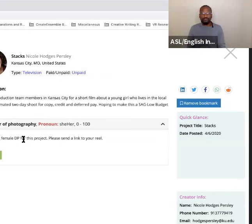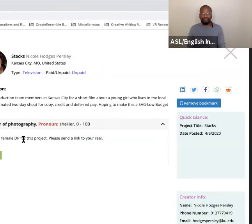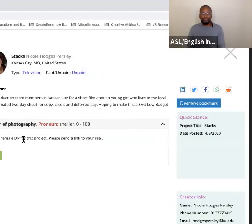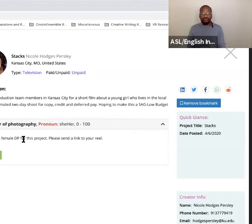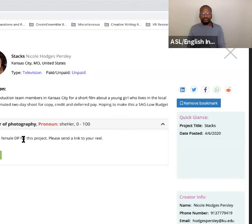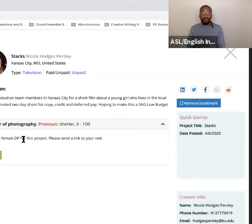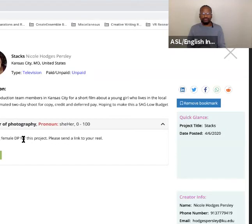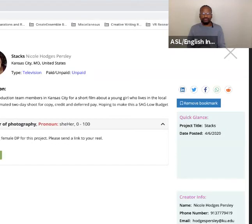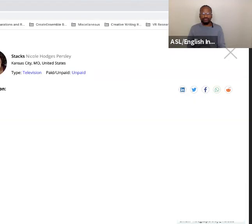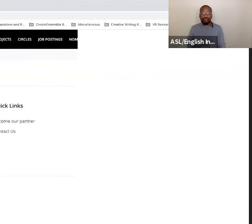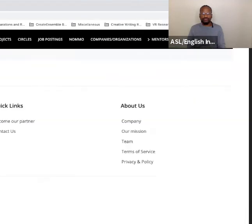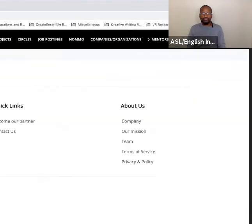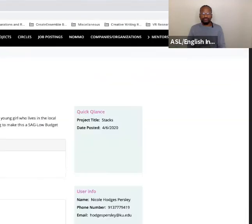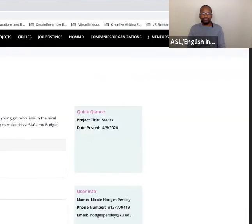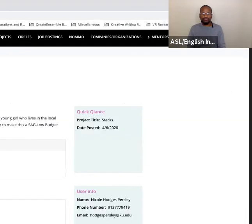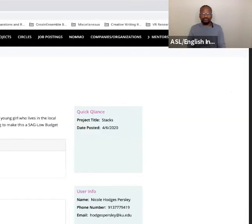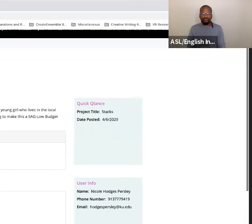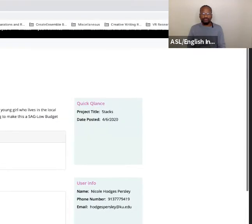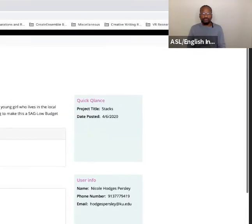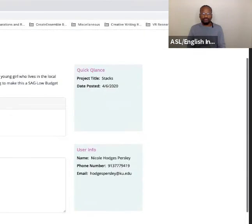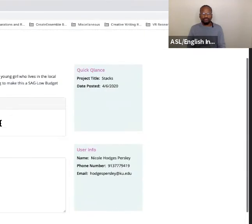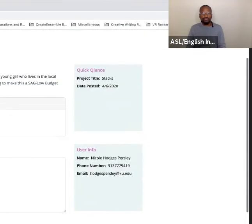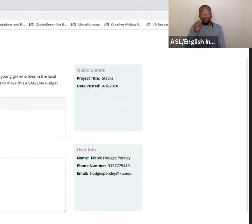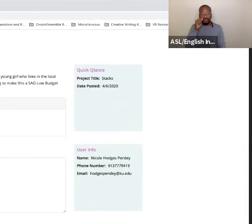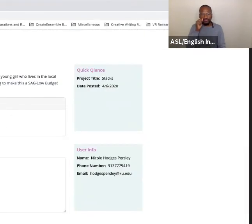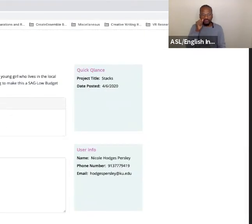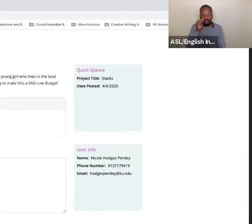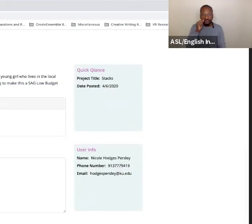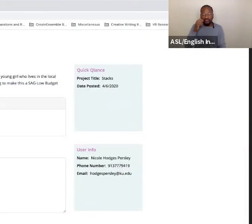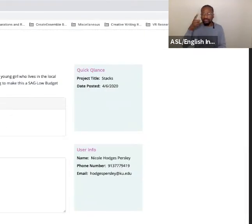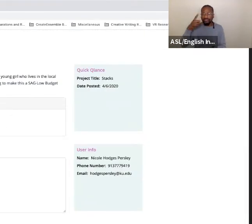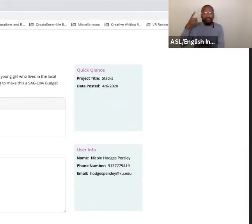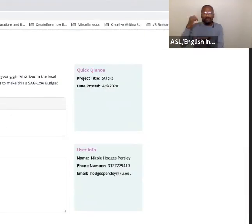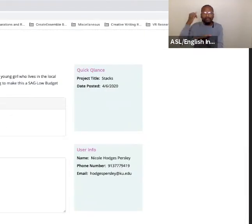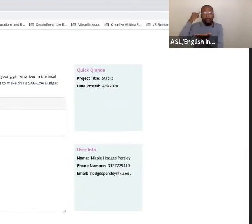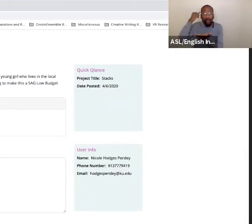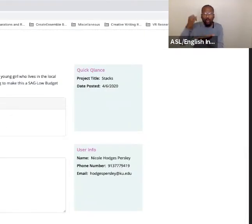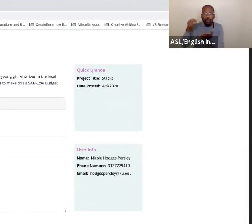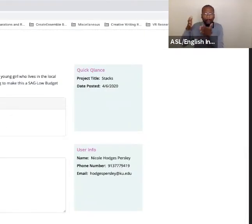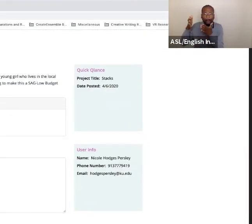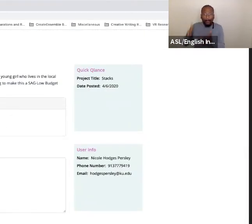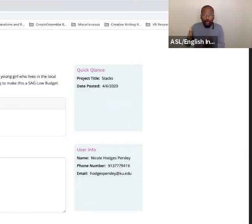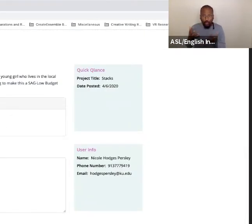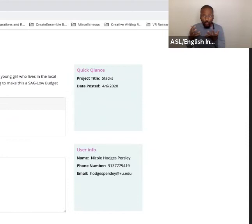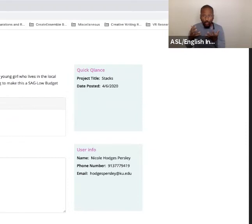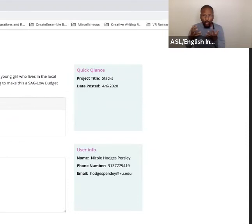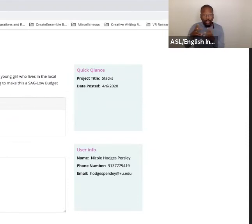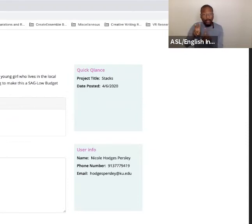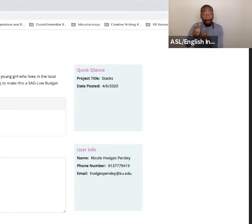If they wanted to apply for the position, they would you know, submit their cover letter,